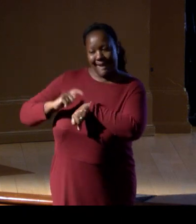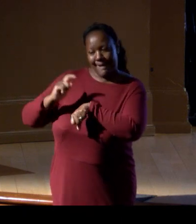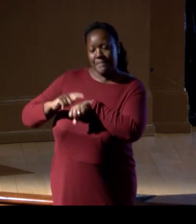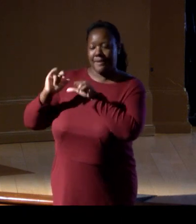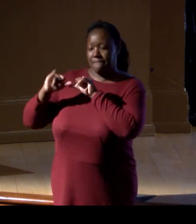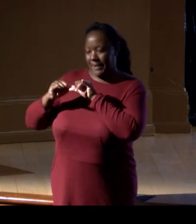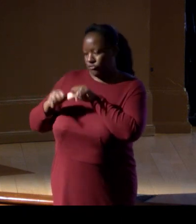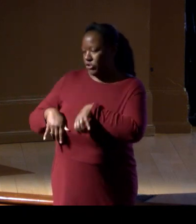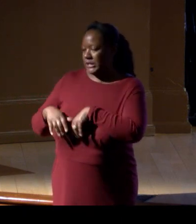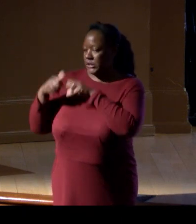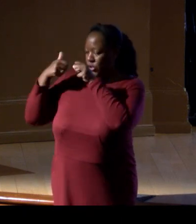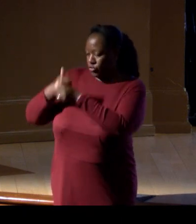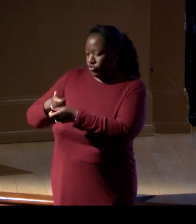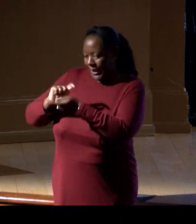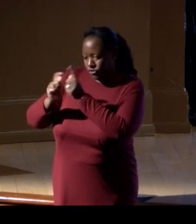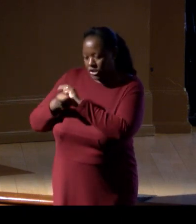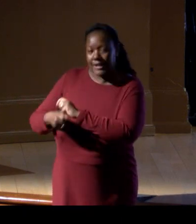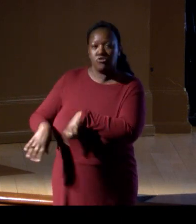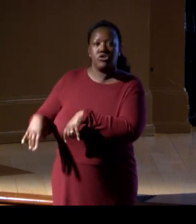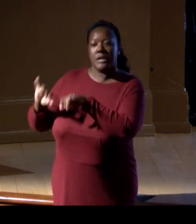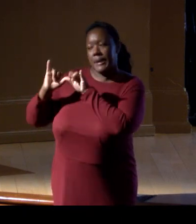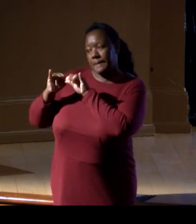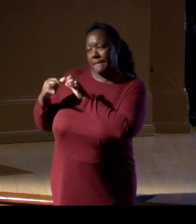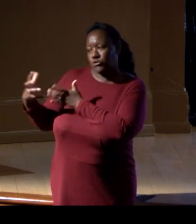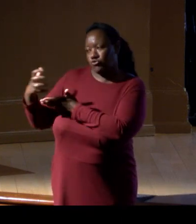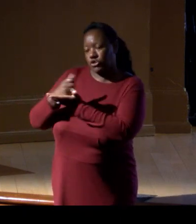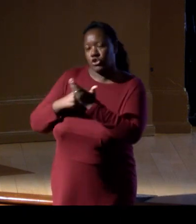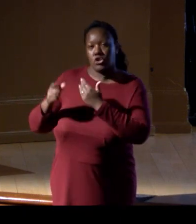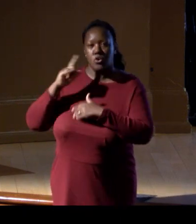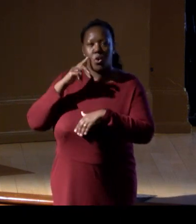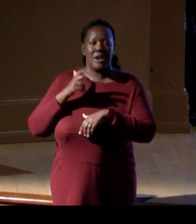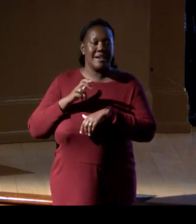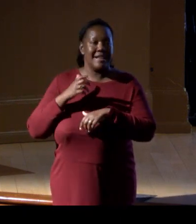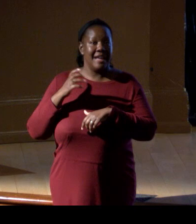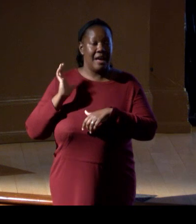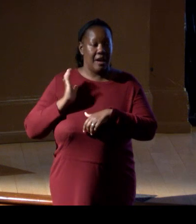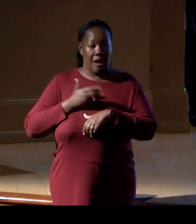measure return on investment, and put nature on the balance sheet.